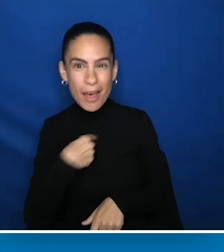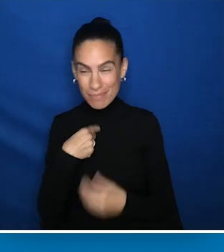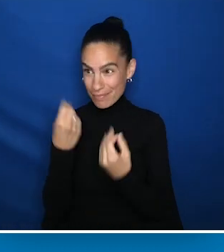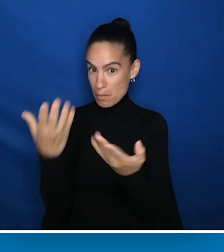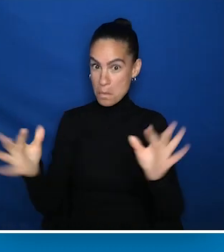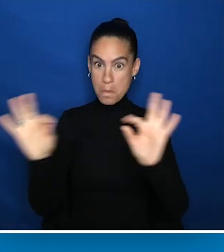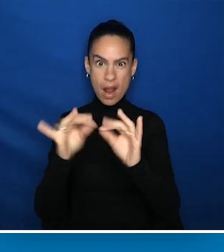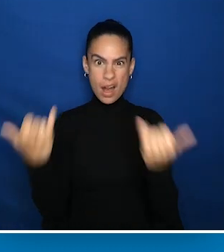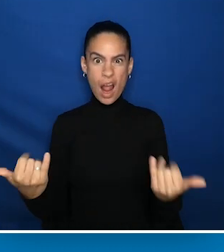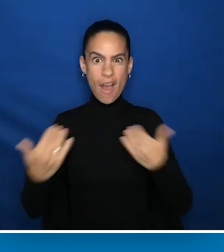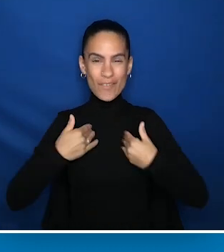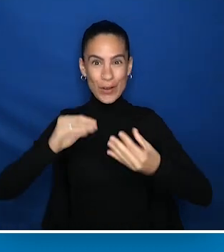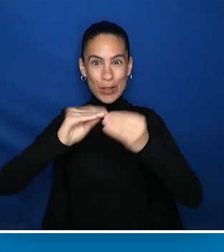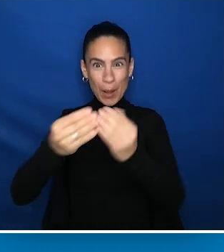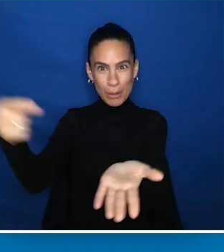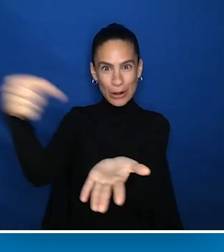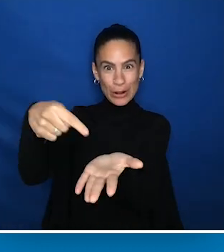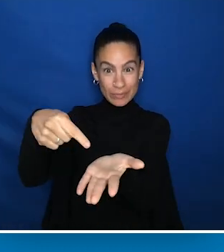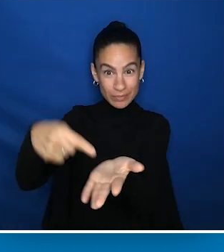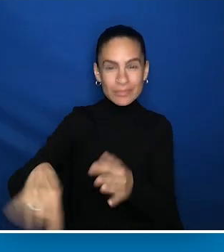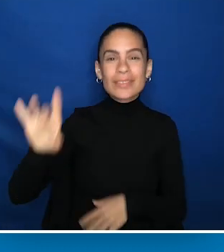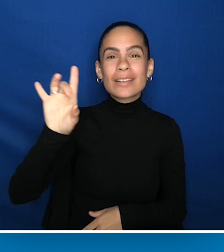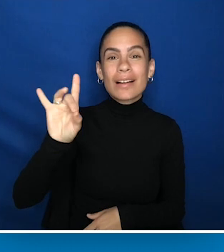But my response is at least now we have a number.